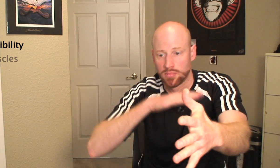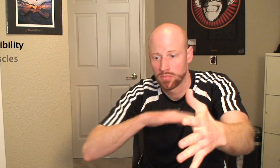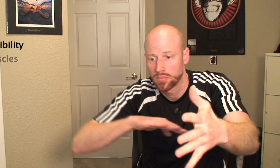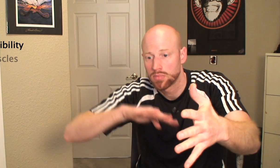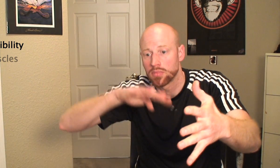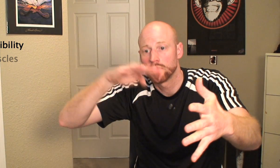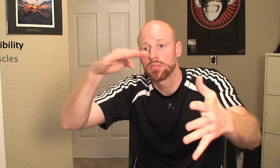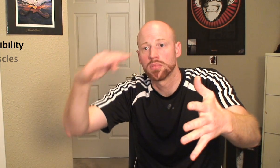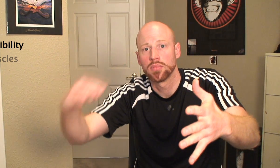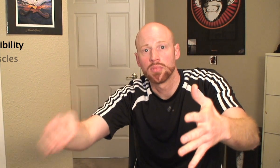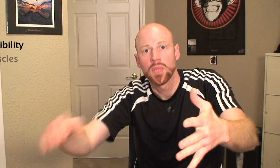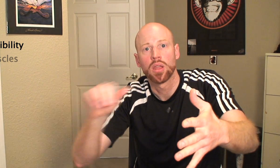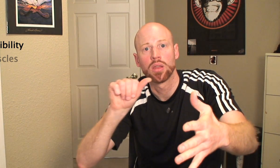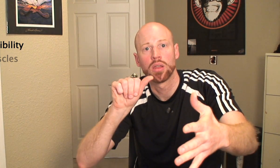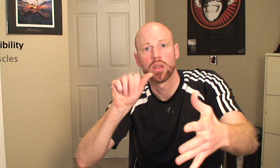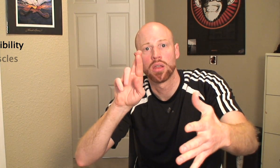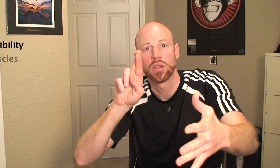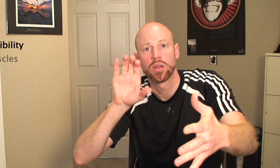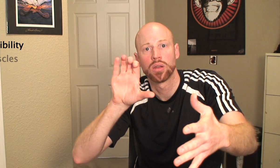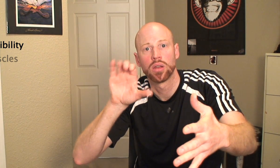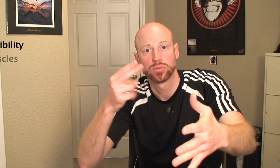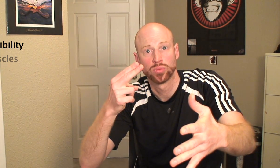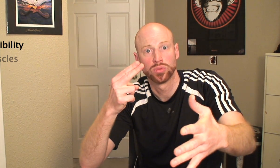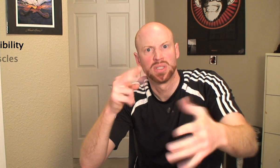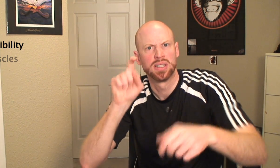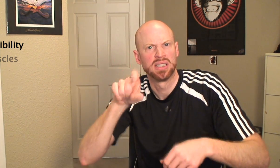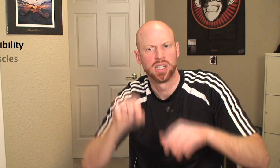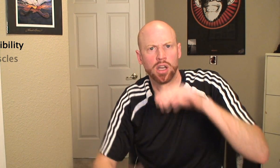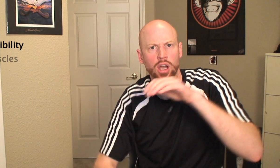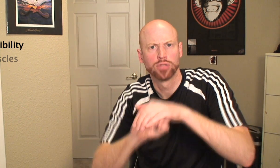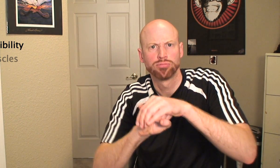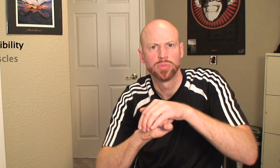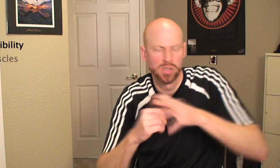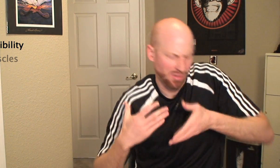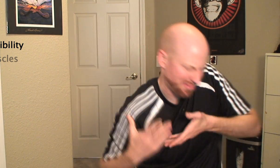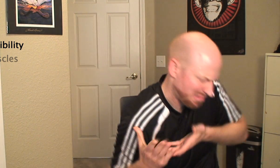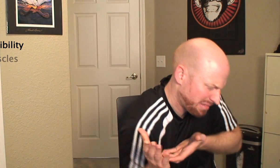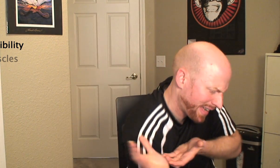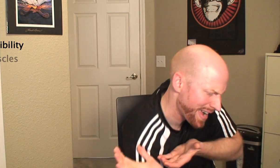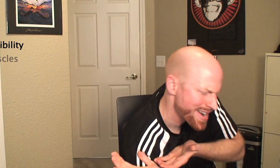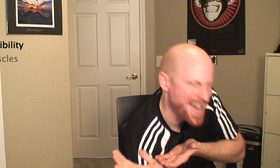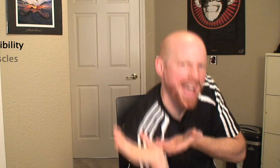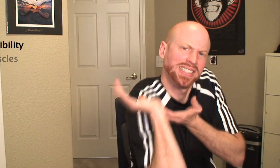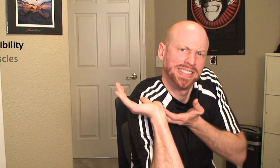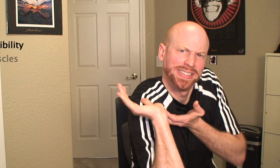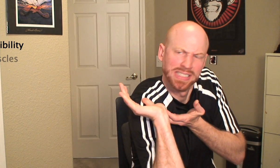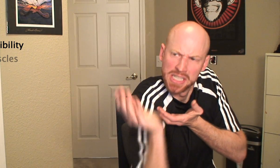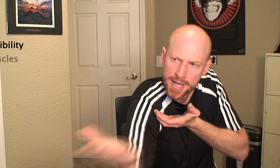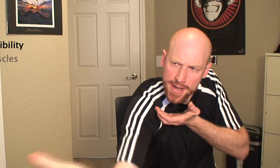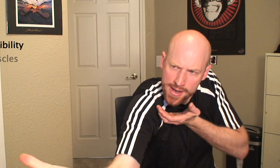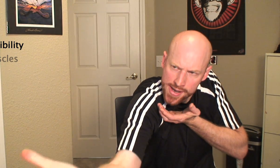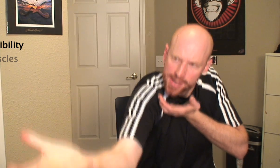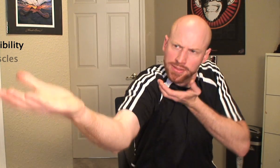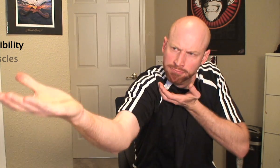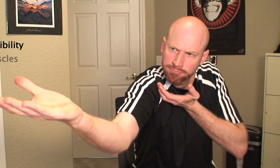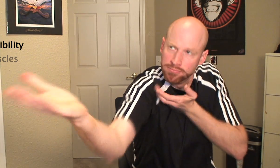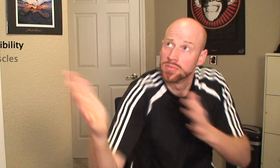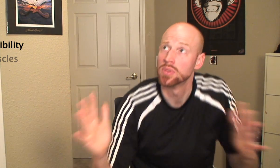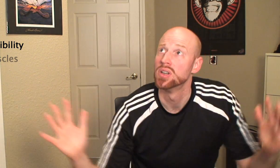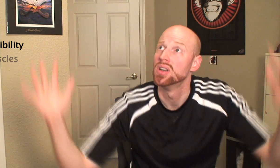They have also increased arch support, so that the insole bears more of the foot's weight.